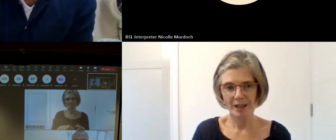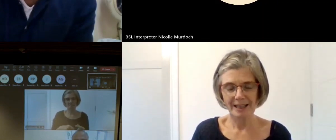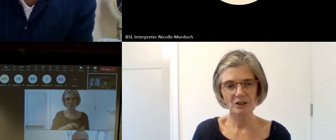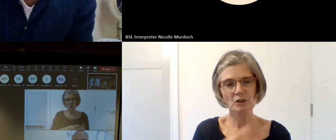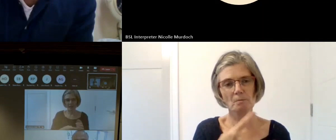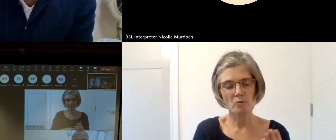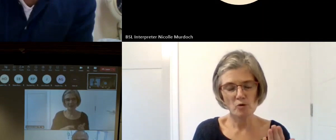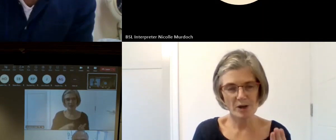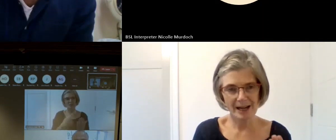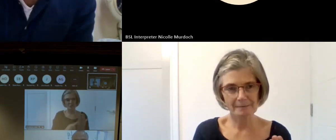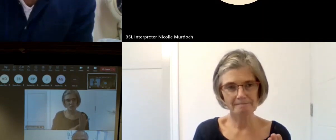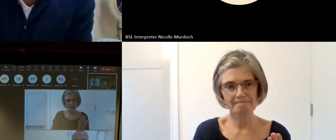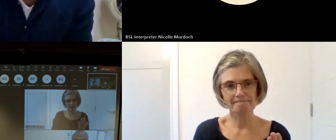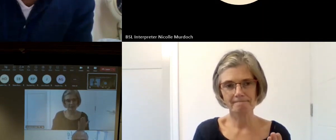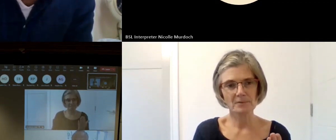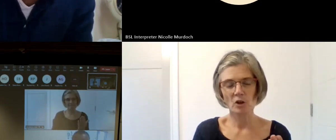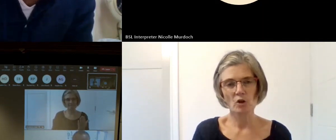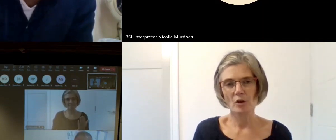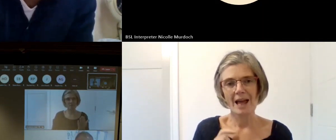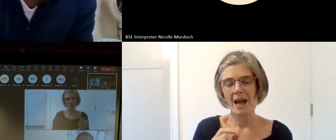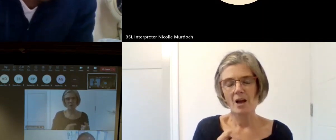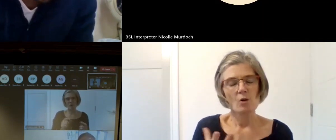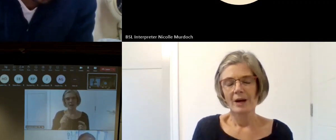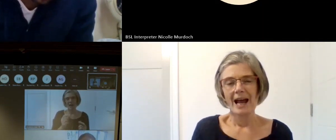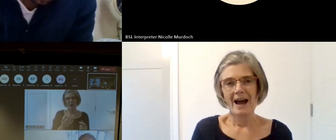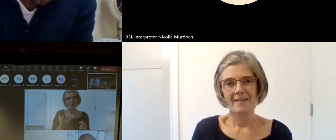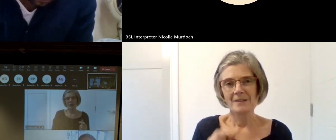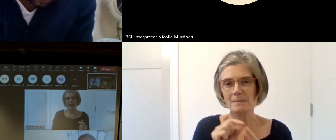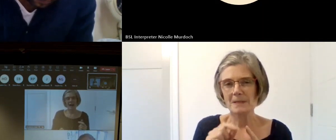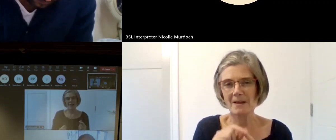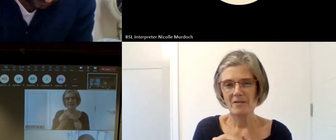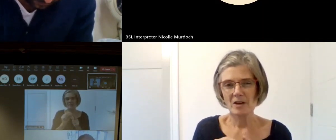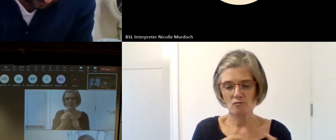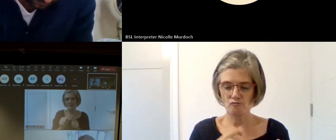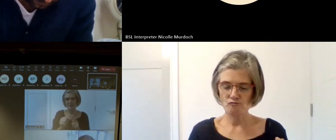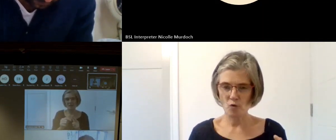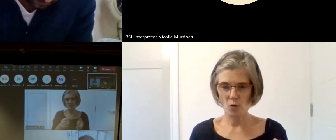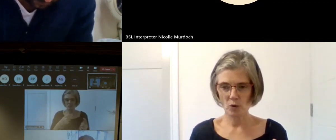list of roles we recruit every single person that wants to volunteer with us we meet individually